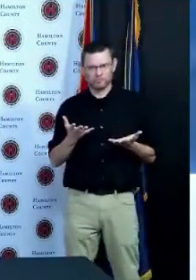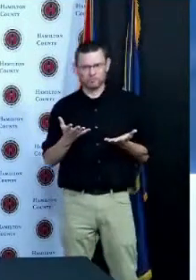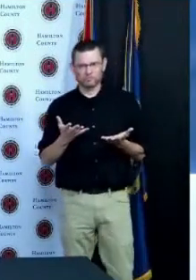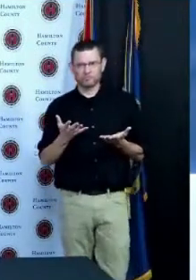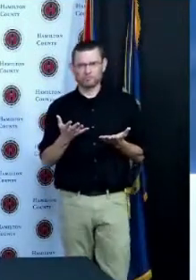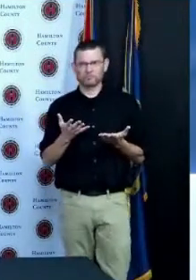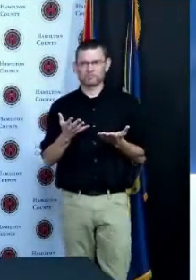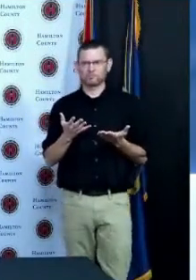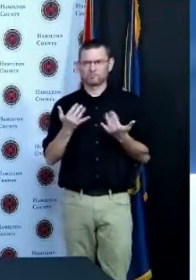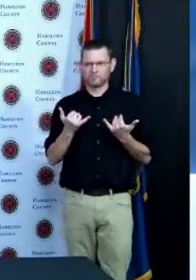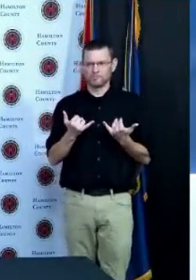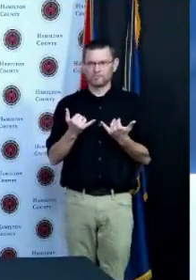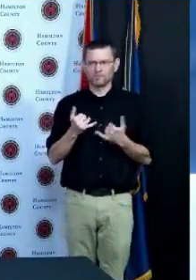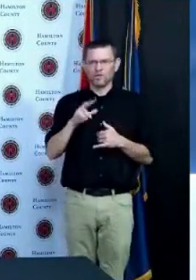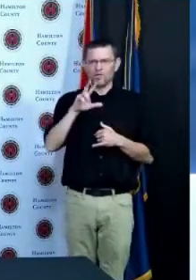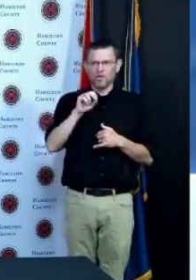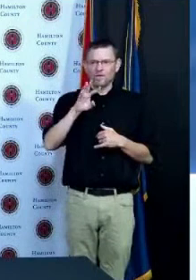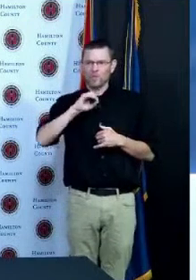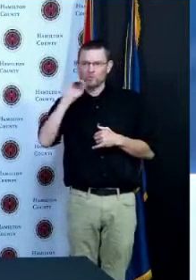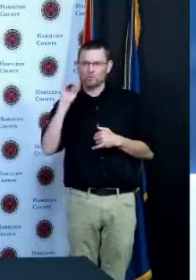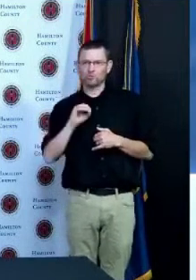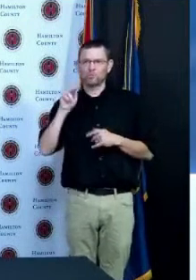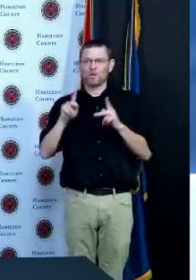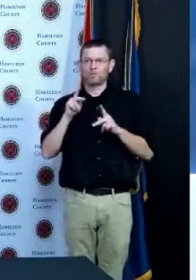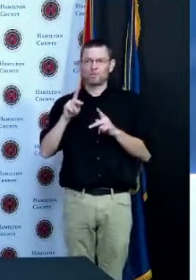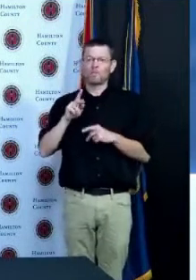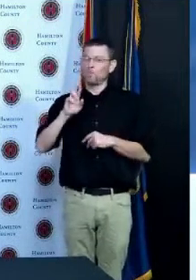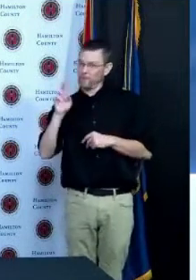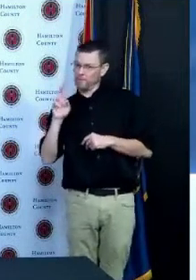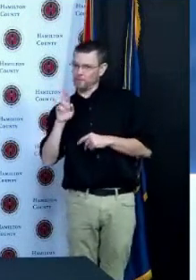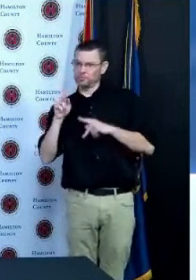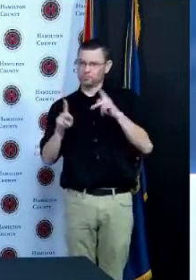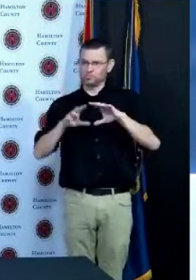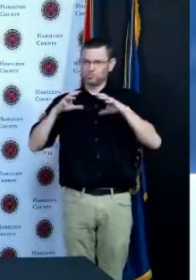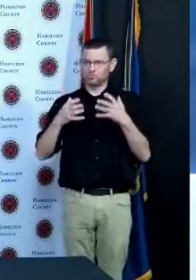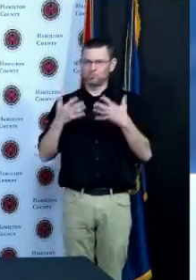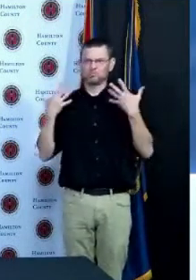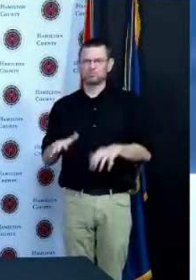men that do not want to get vaccinated number one men are men and generally don't go to doctors as